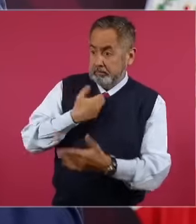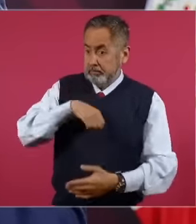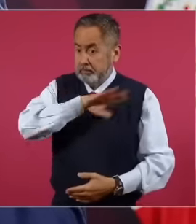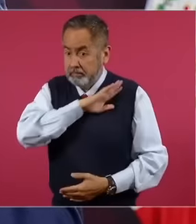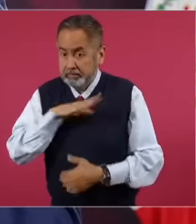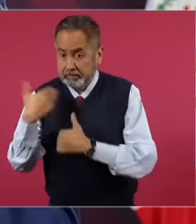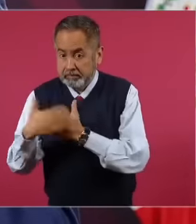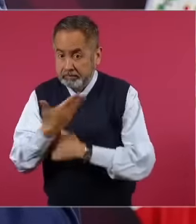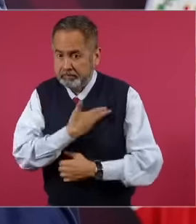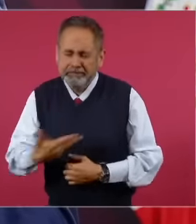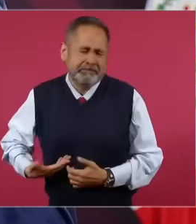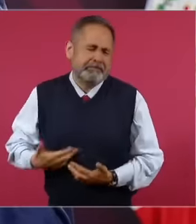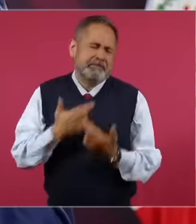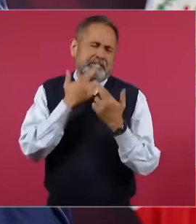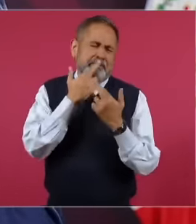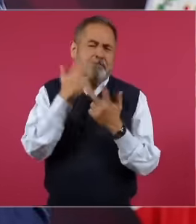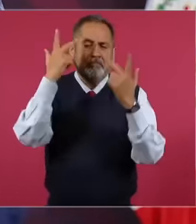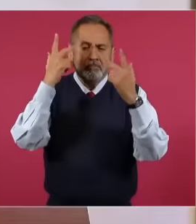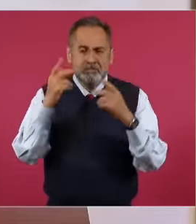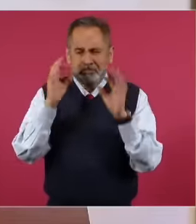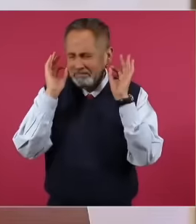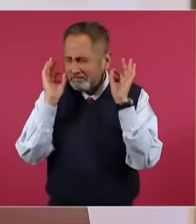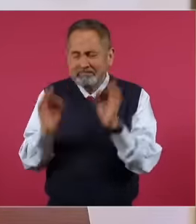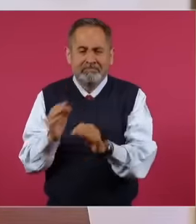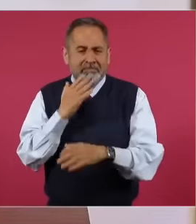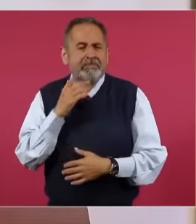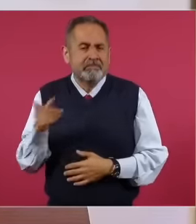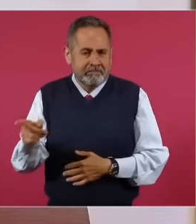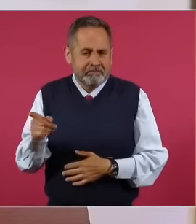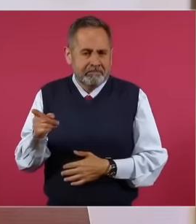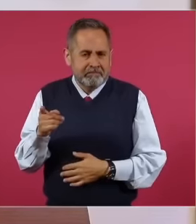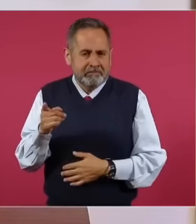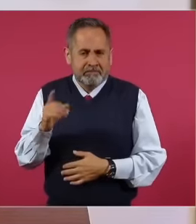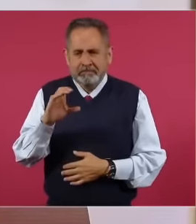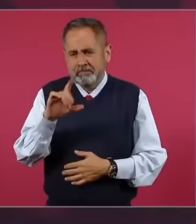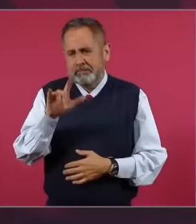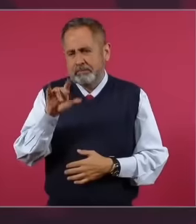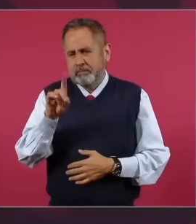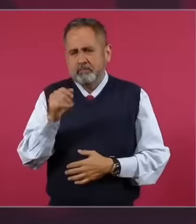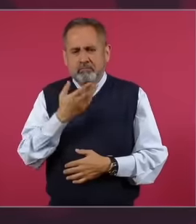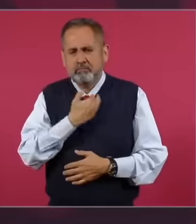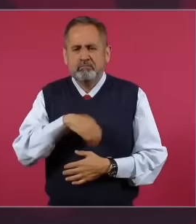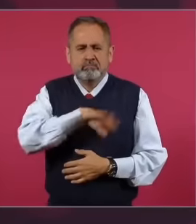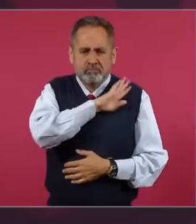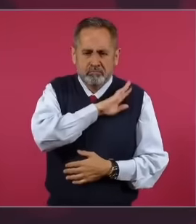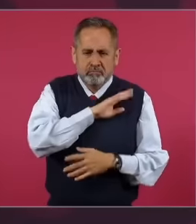is the best thing that could have happened to the country